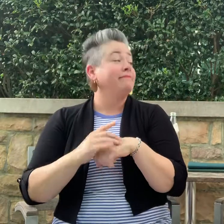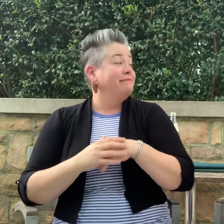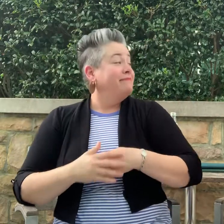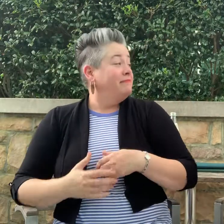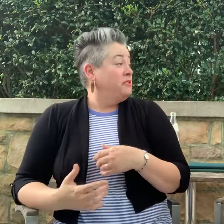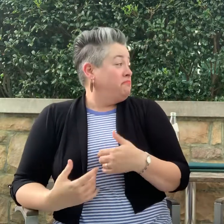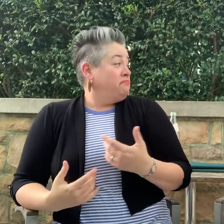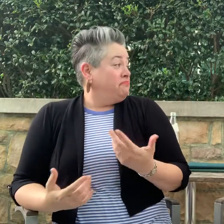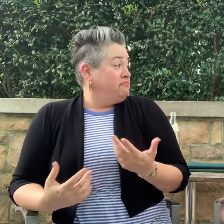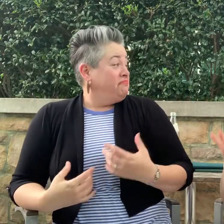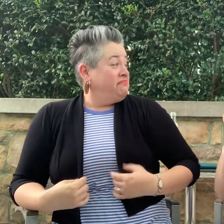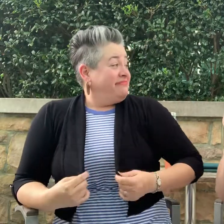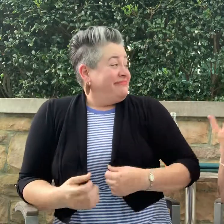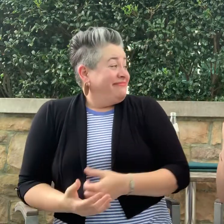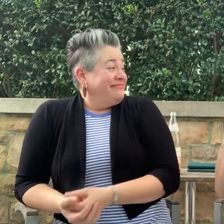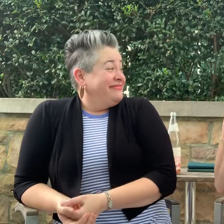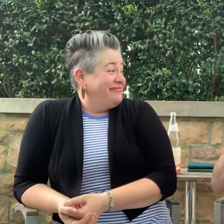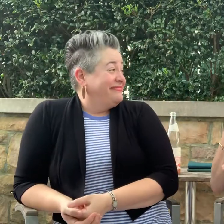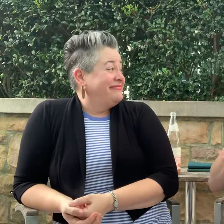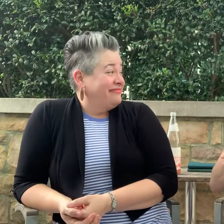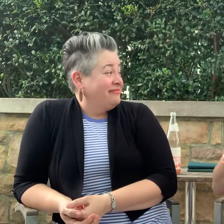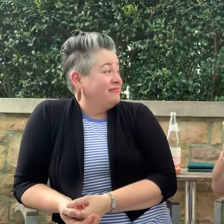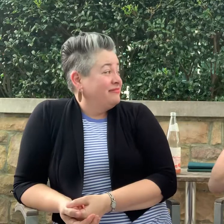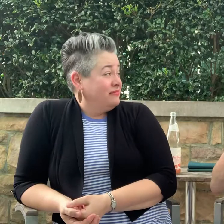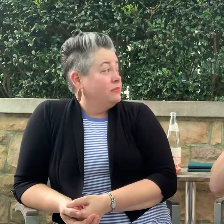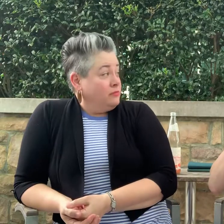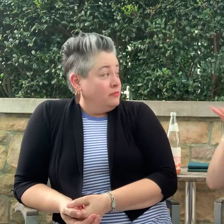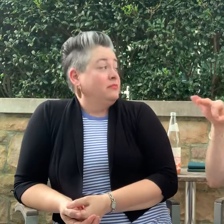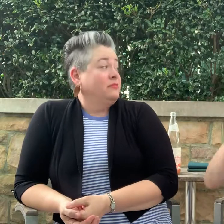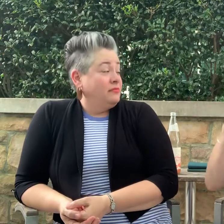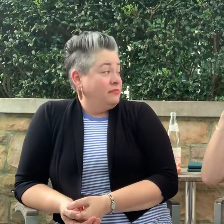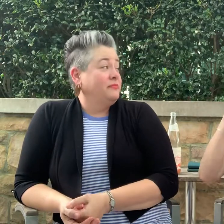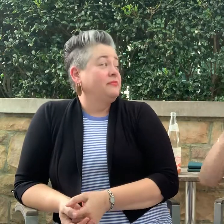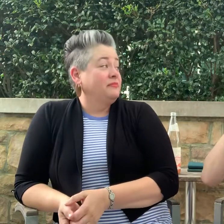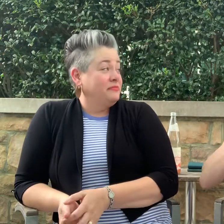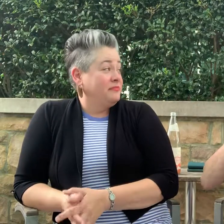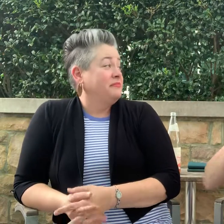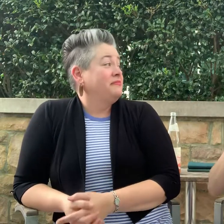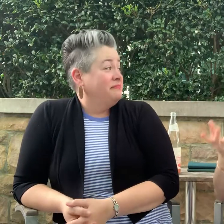It really is hard to explain. You just have to experience it.